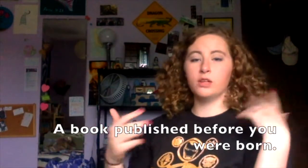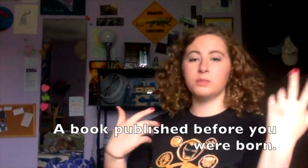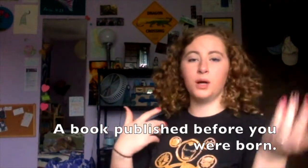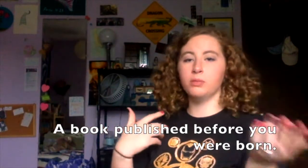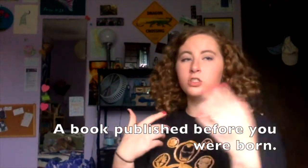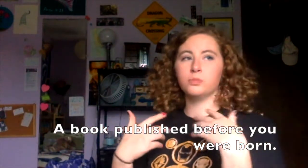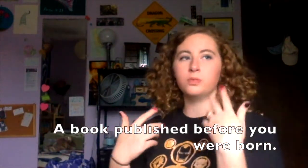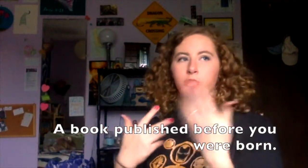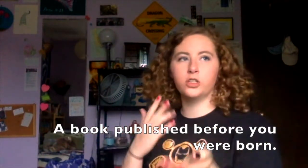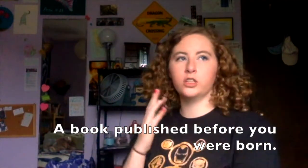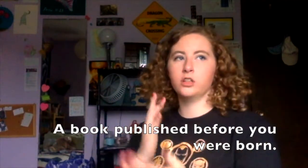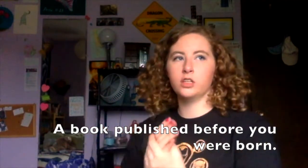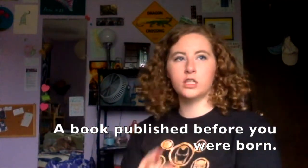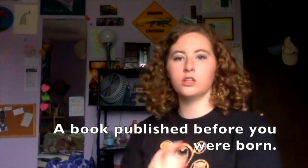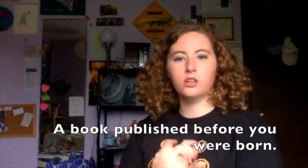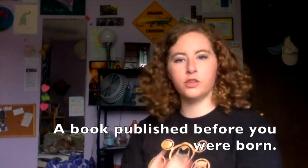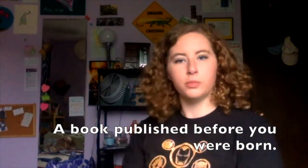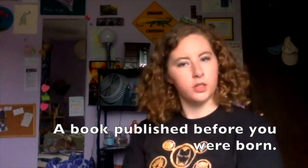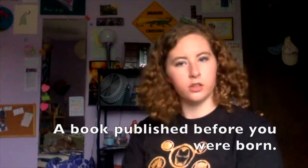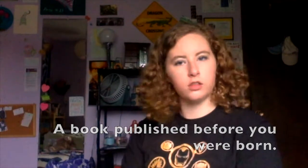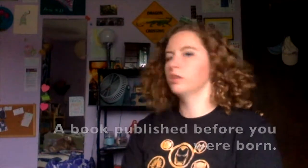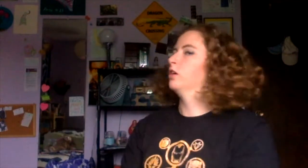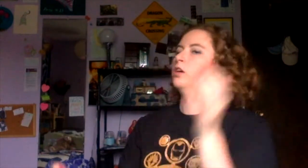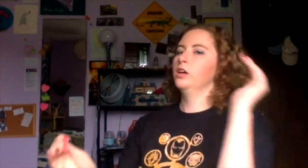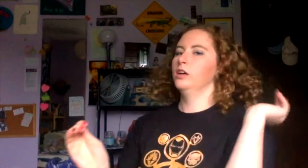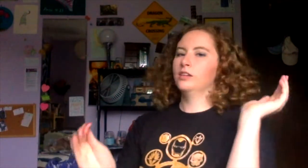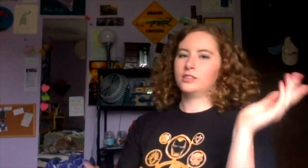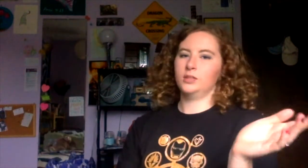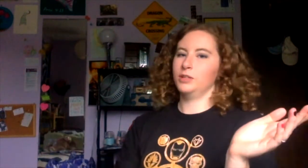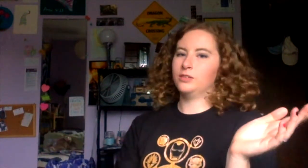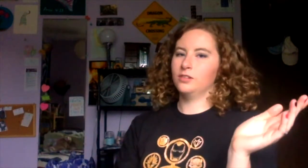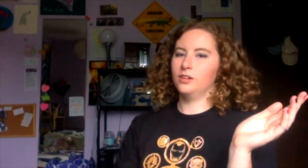One that was published before the year of your birth.